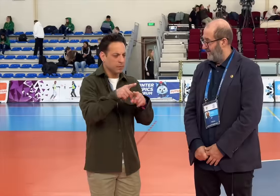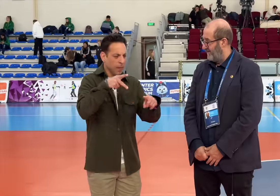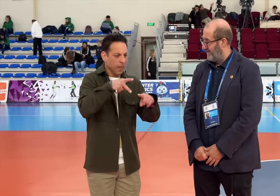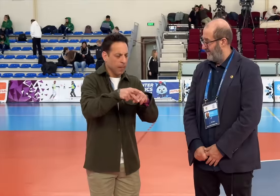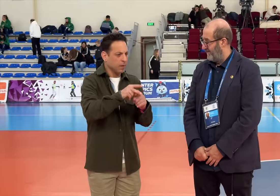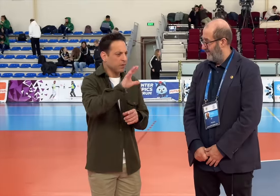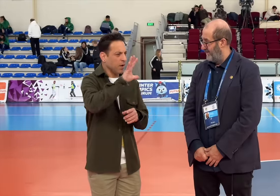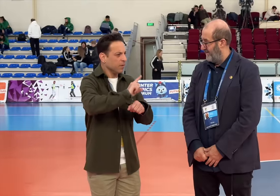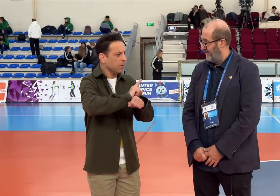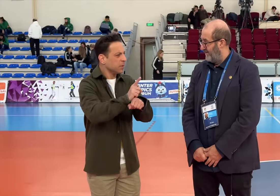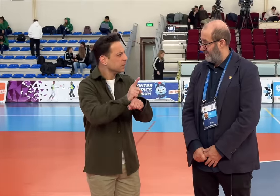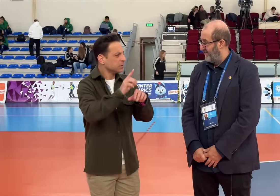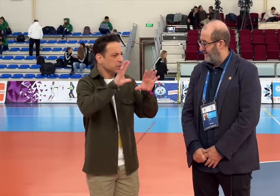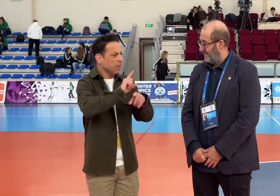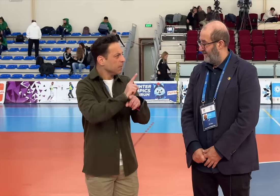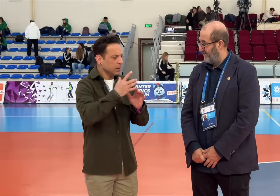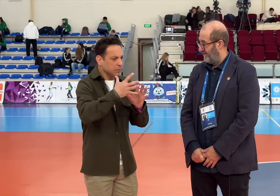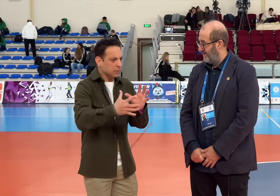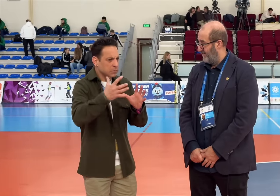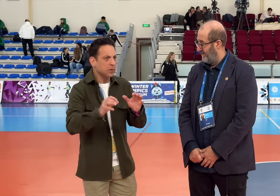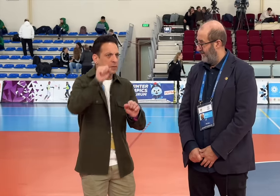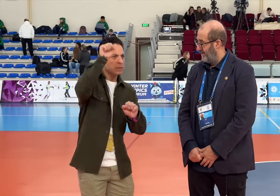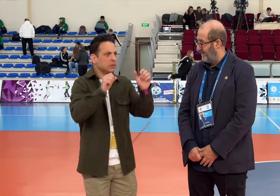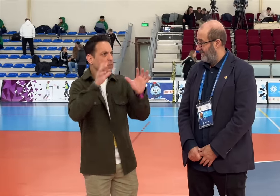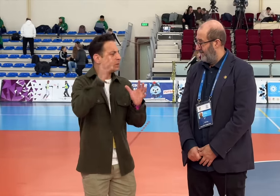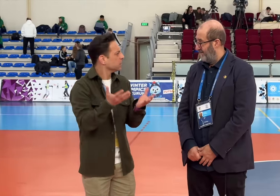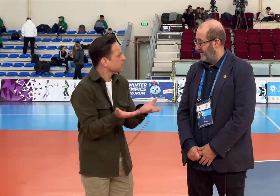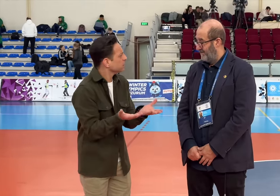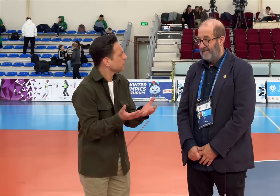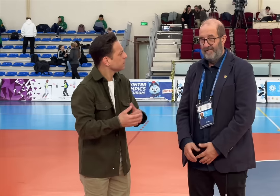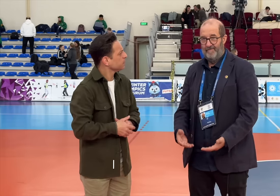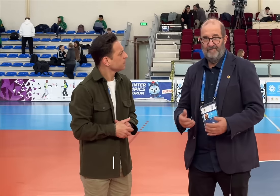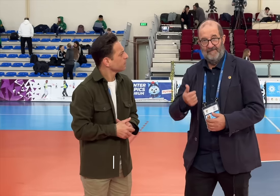[Memnos]: Hello, yesterday's battle was intense. What happened when the game stopped for 5 minutes to 10 minutes?